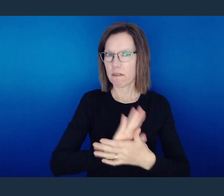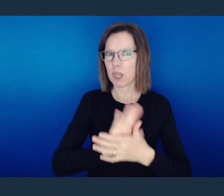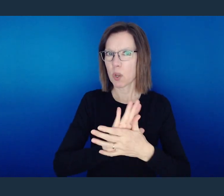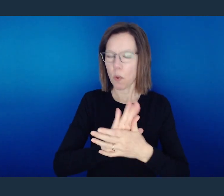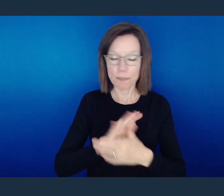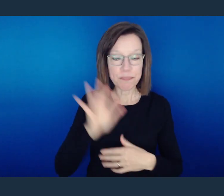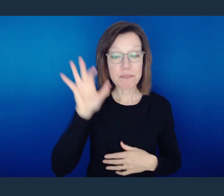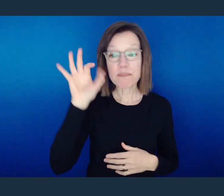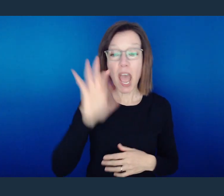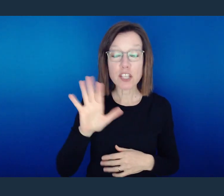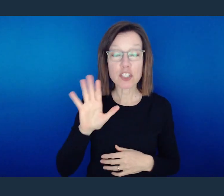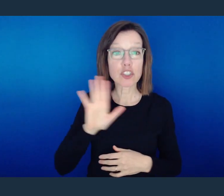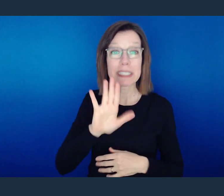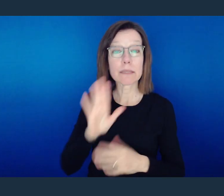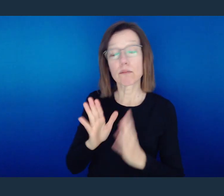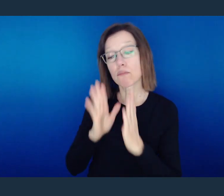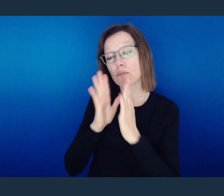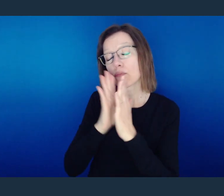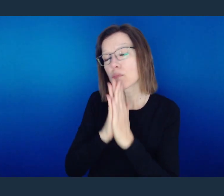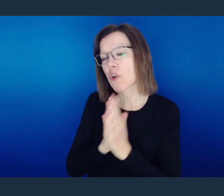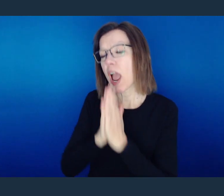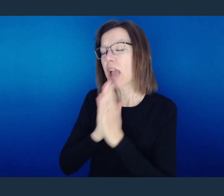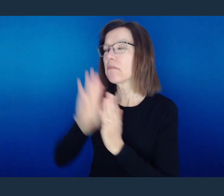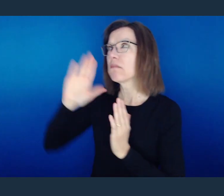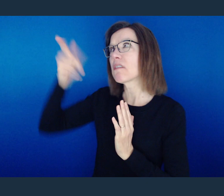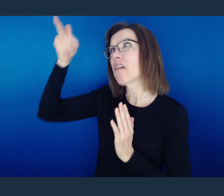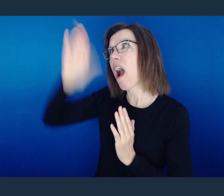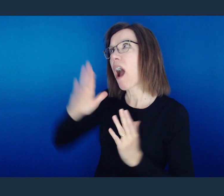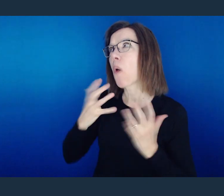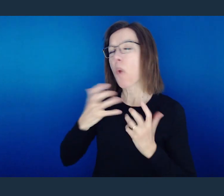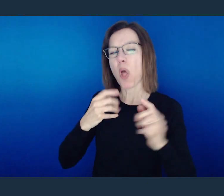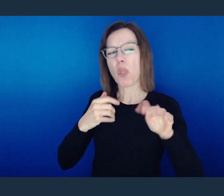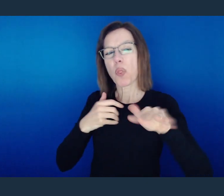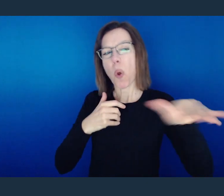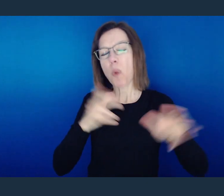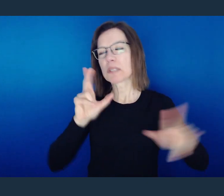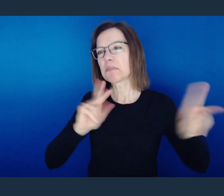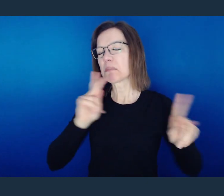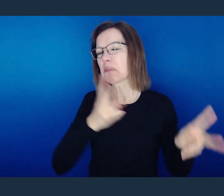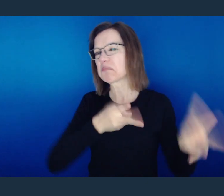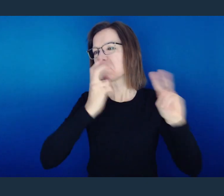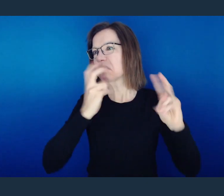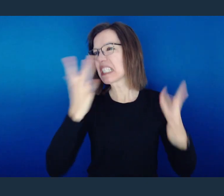I watched a video where one pastor prayed that there might be sickness in people's bodies